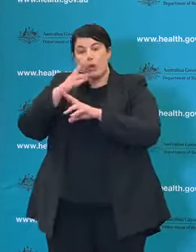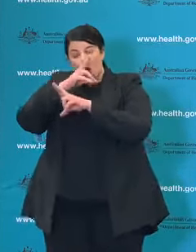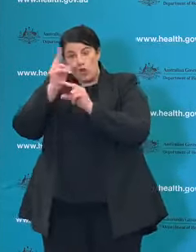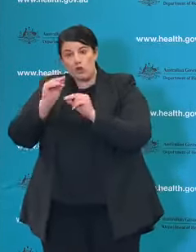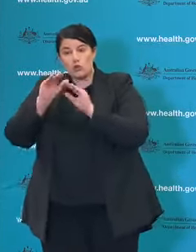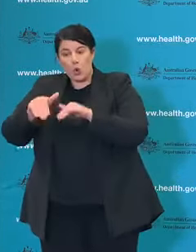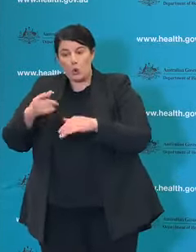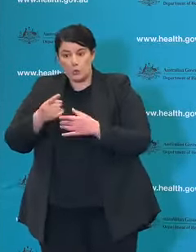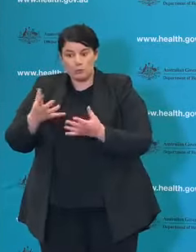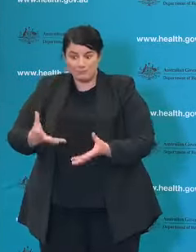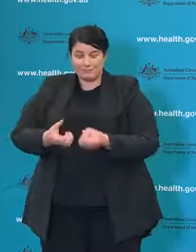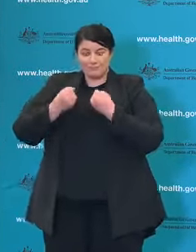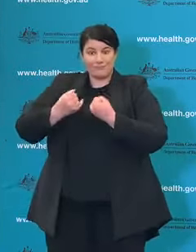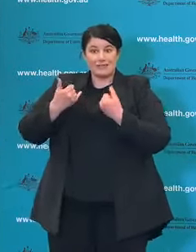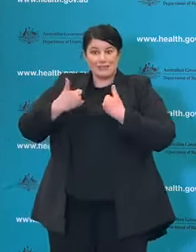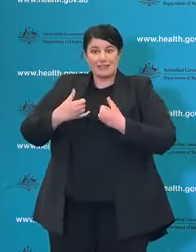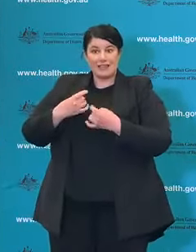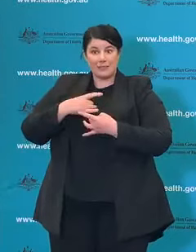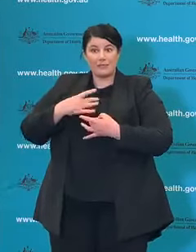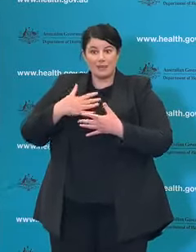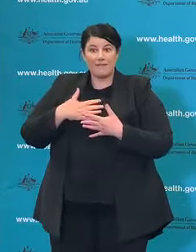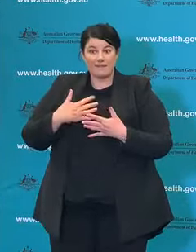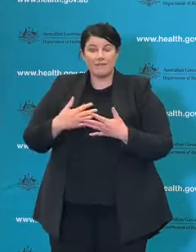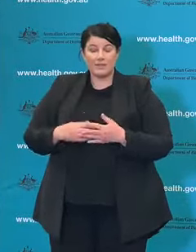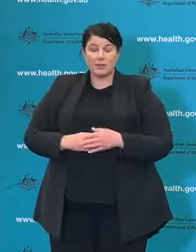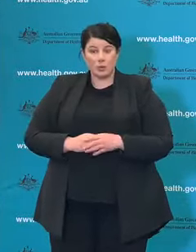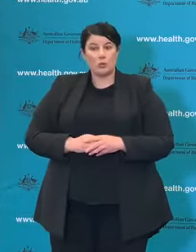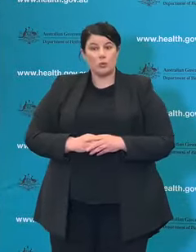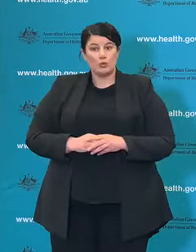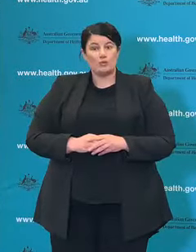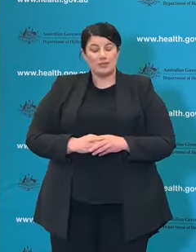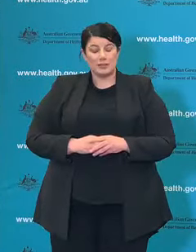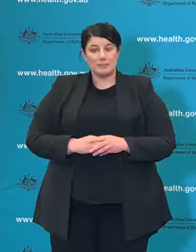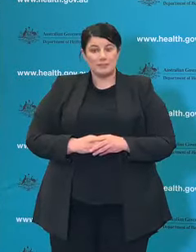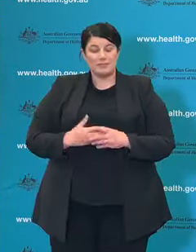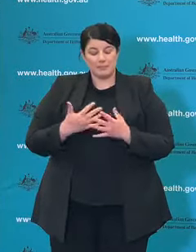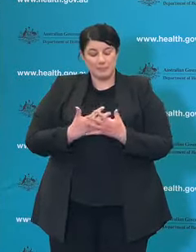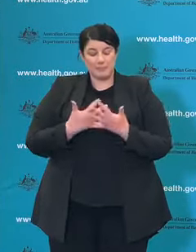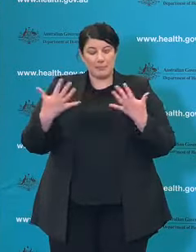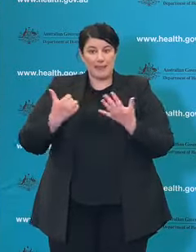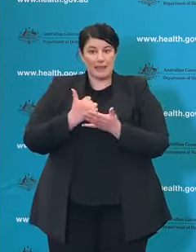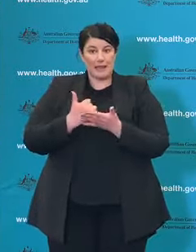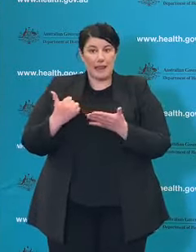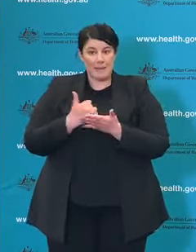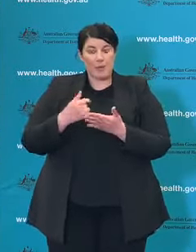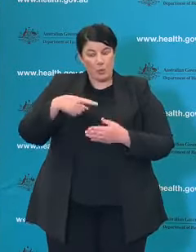who have acquired COVID-19 are of significant concern to all of us.